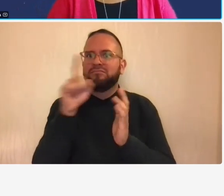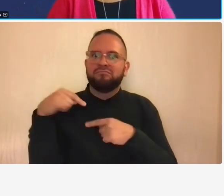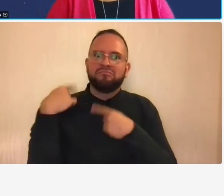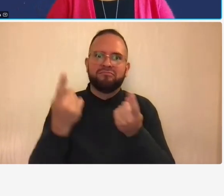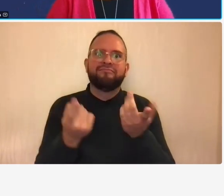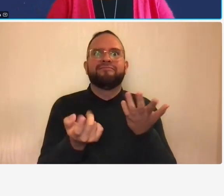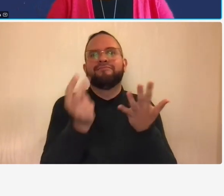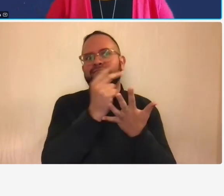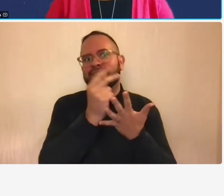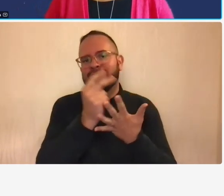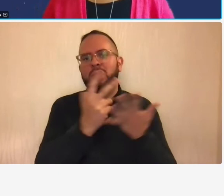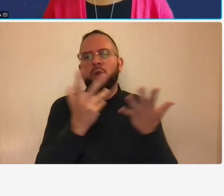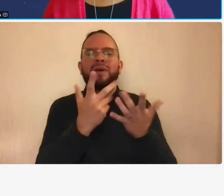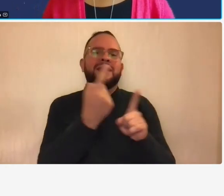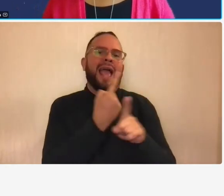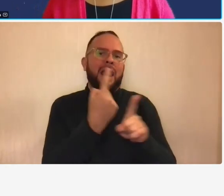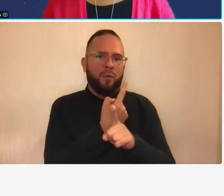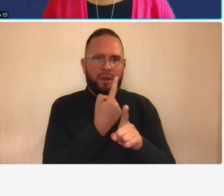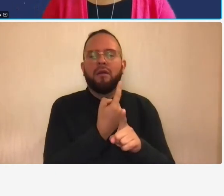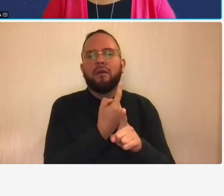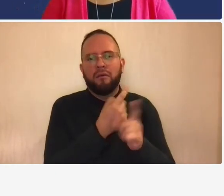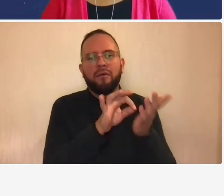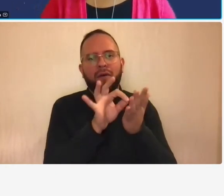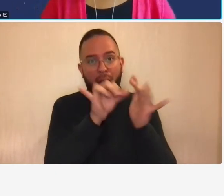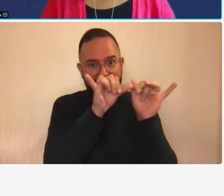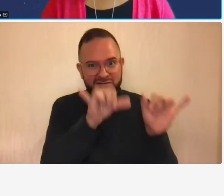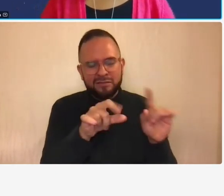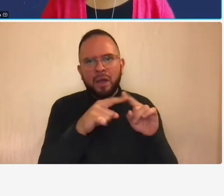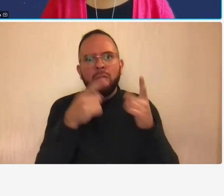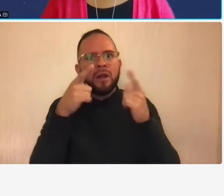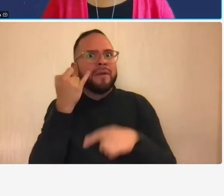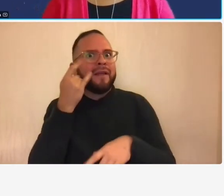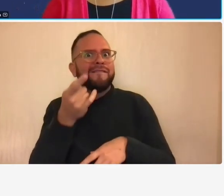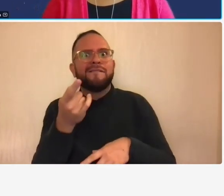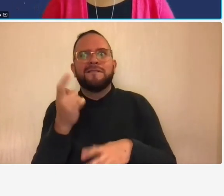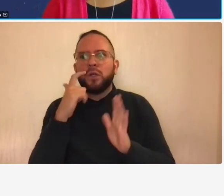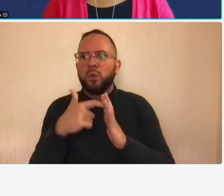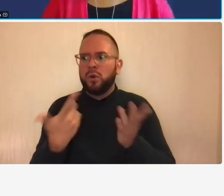system so what if you don't have an adequate accounting system what if you've recognized that